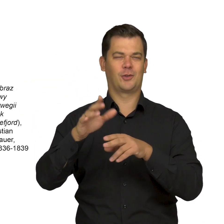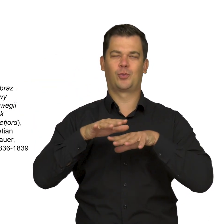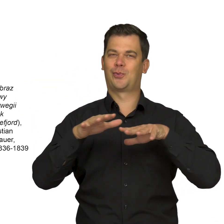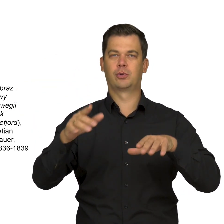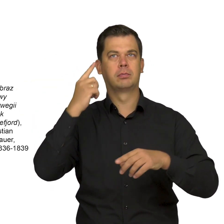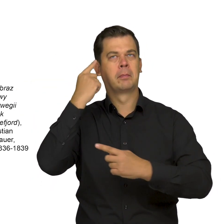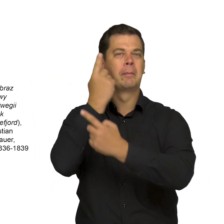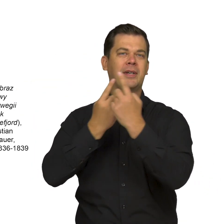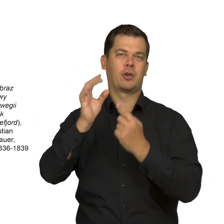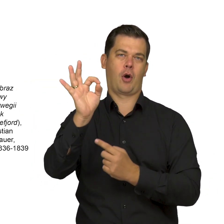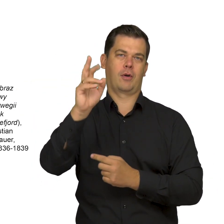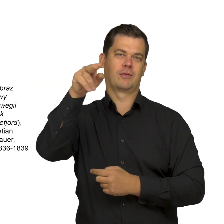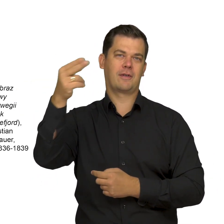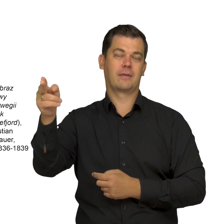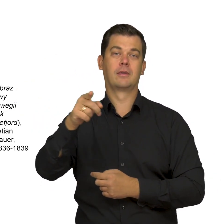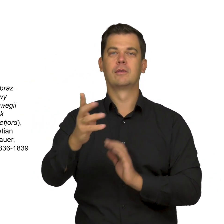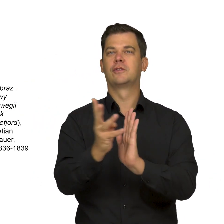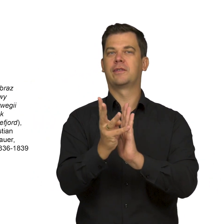most readily in the early 19th century.